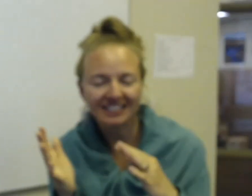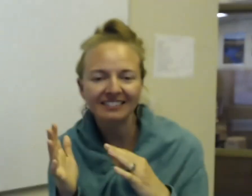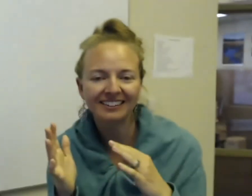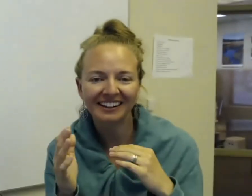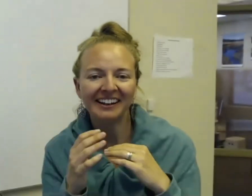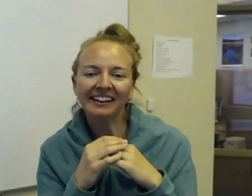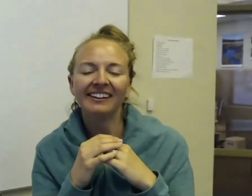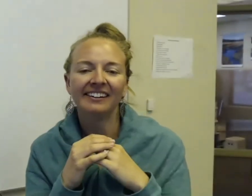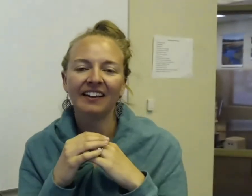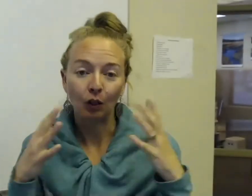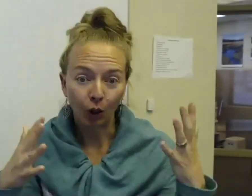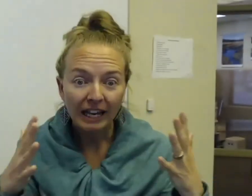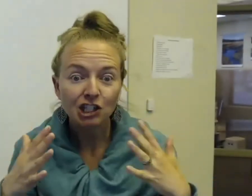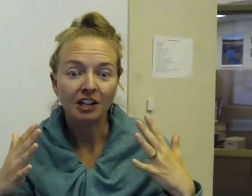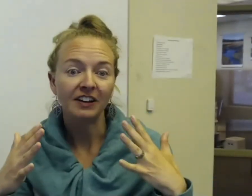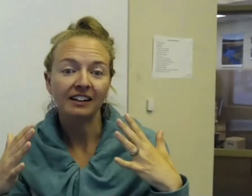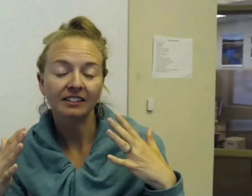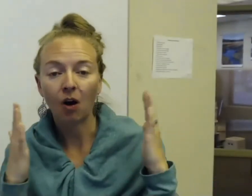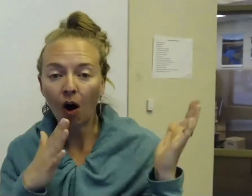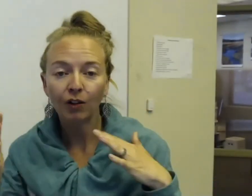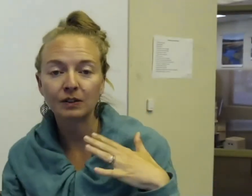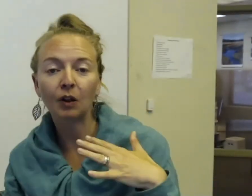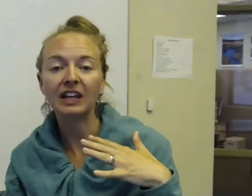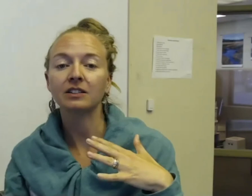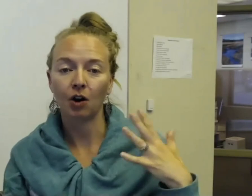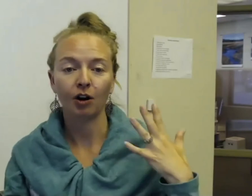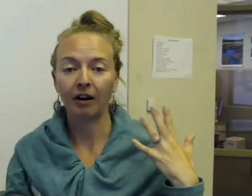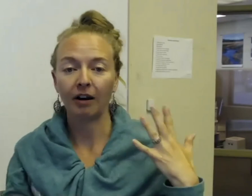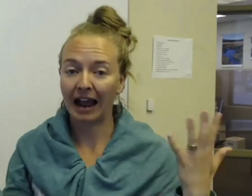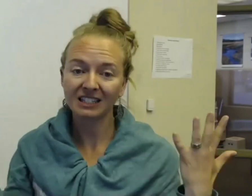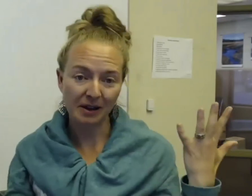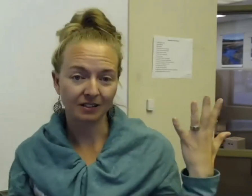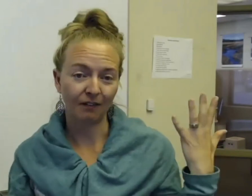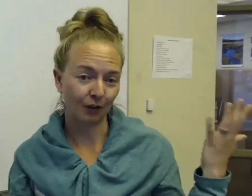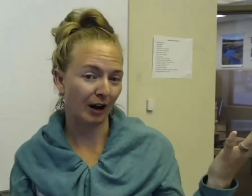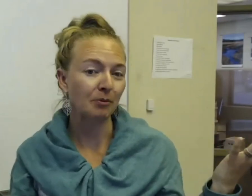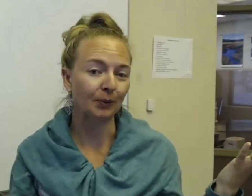facing, the location of it, because all those little things are aspects of grammar with